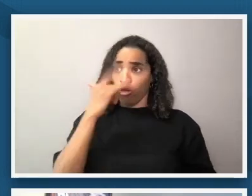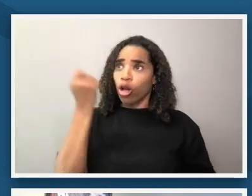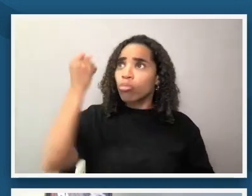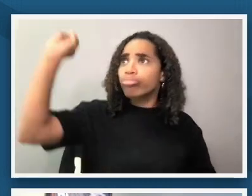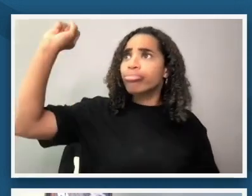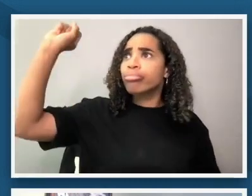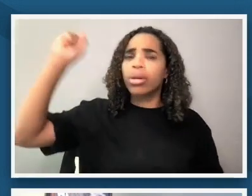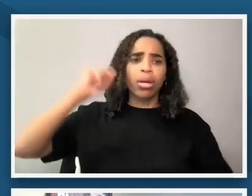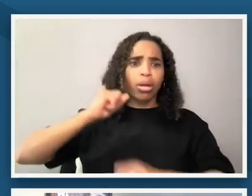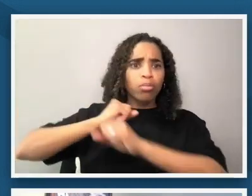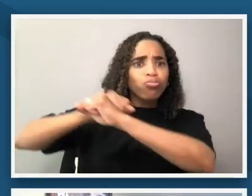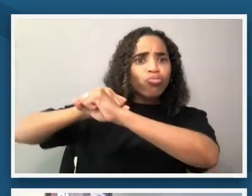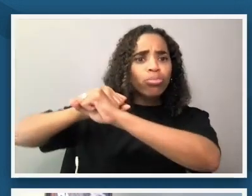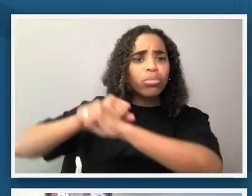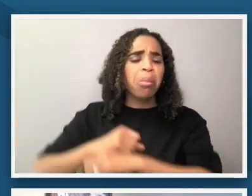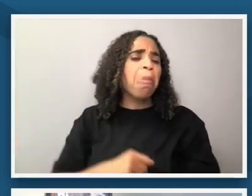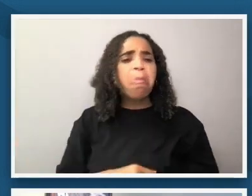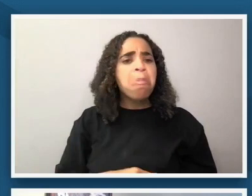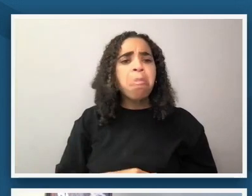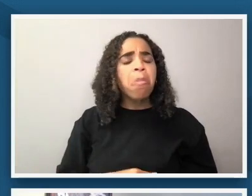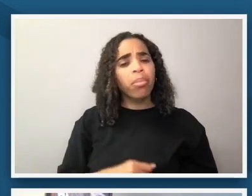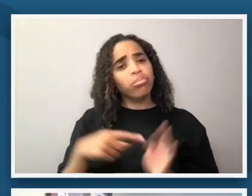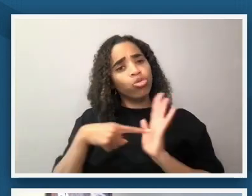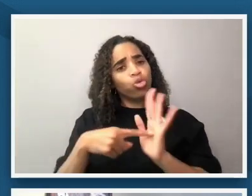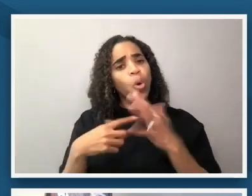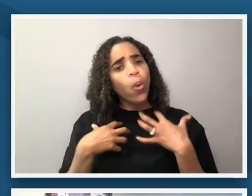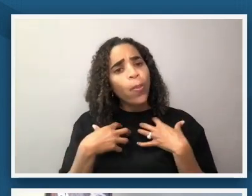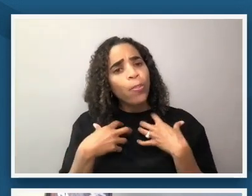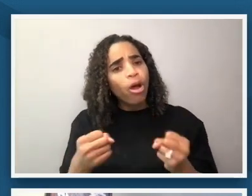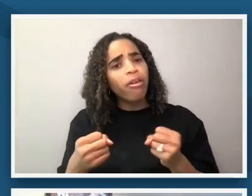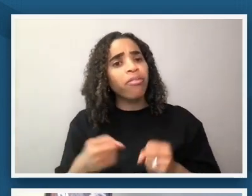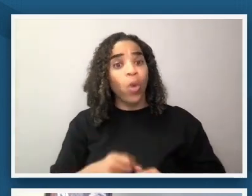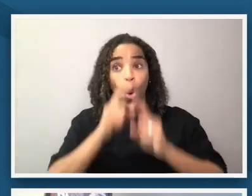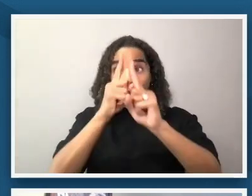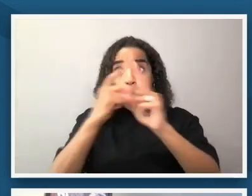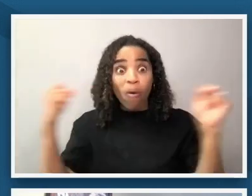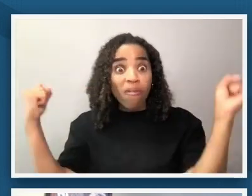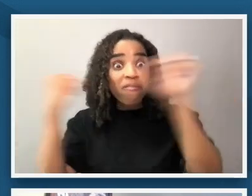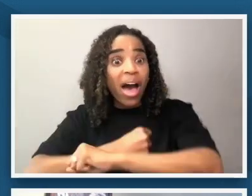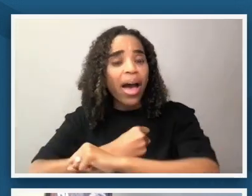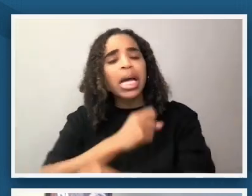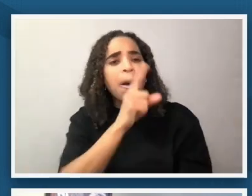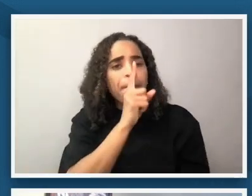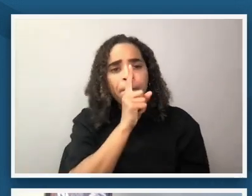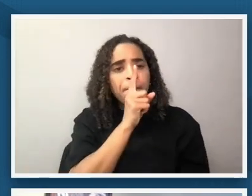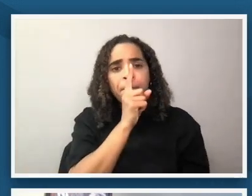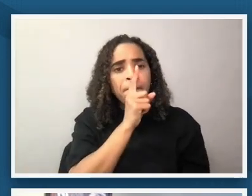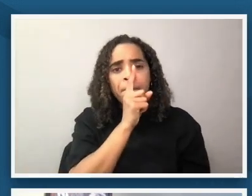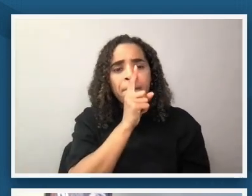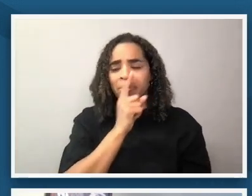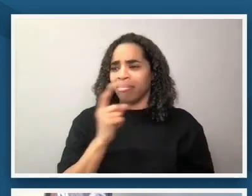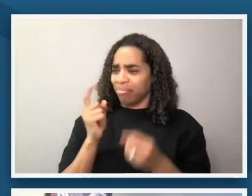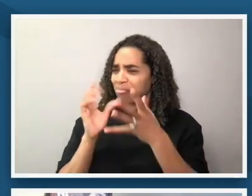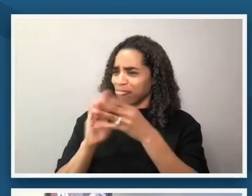and there is a non-violent nature to it these are all really